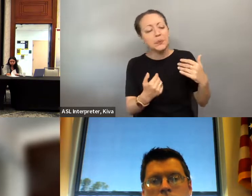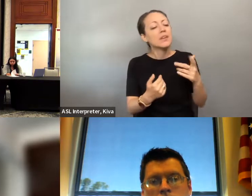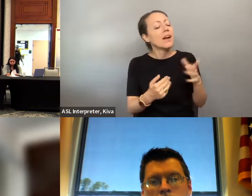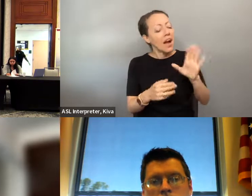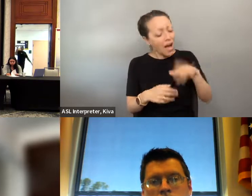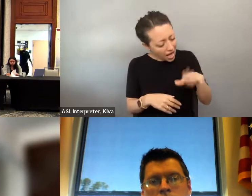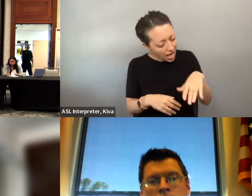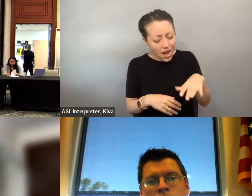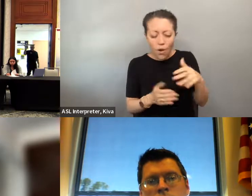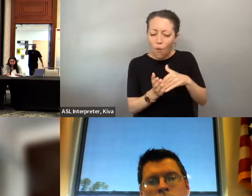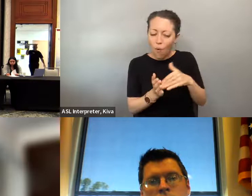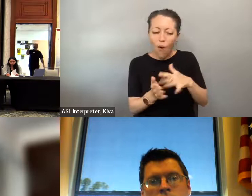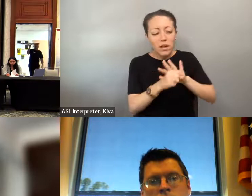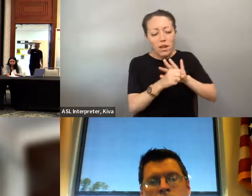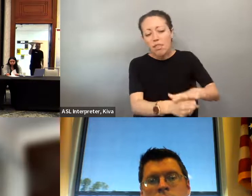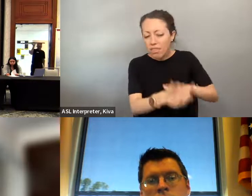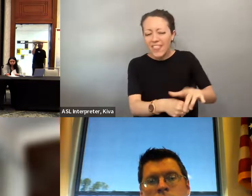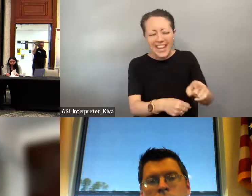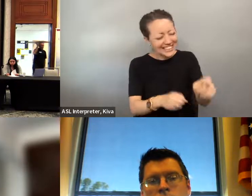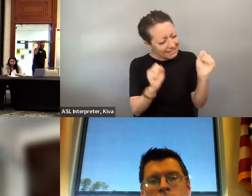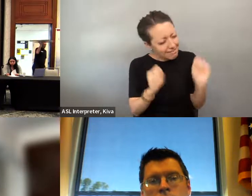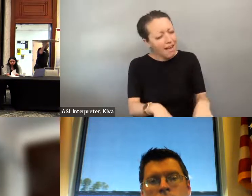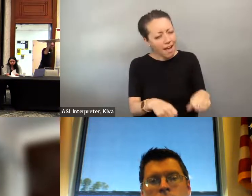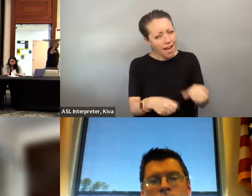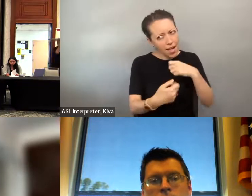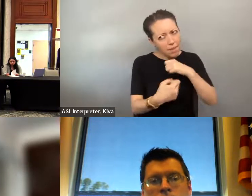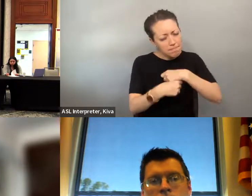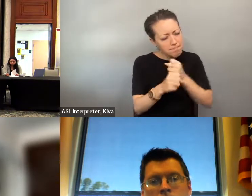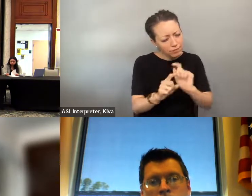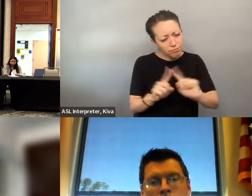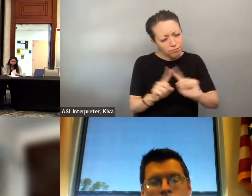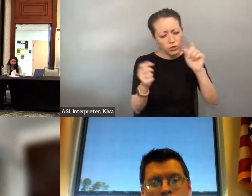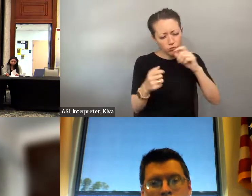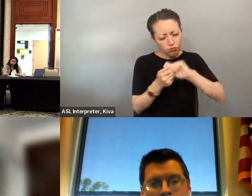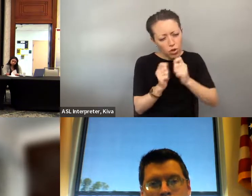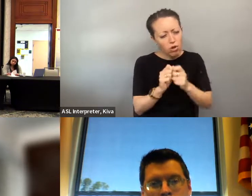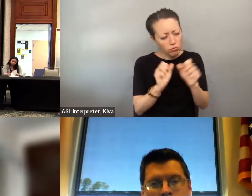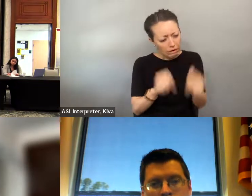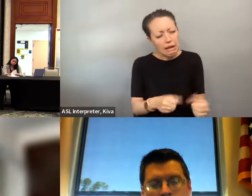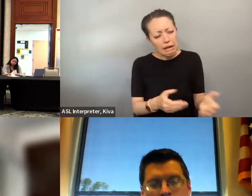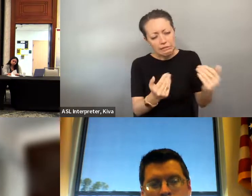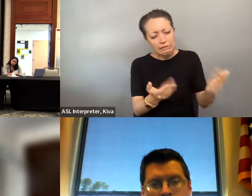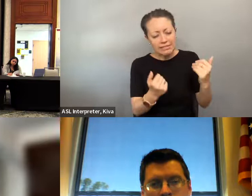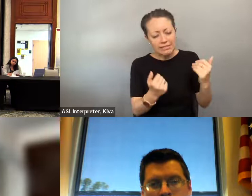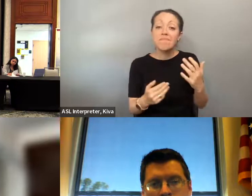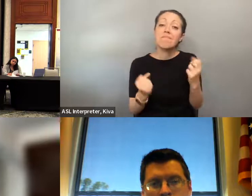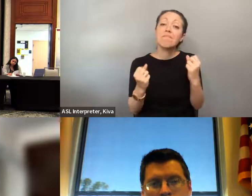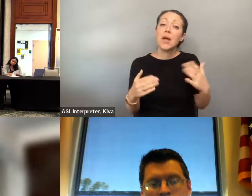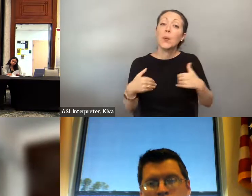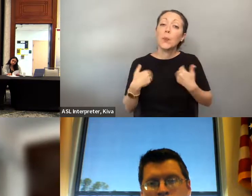times marginalized youth. Not only how disabilities, but have other identities as well They're often discriminated against in multiple areas of their life, and their voices are often shut down, and so how do We impact them to use their voice to vote when so often their voices have been shut down and may not voices are often shut down and so how do we empower them to use their voice to vote when so often their voices have